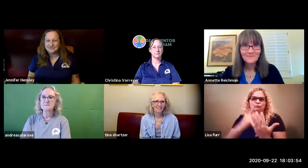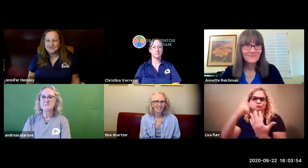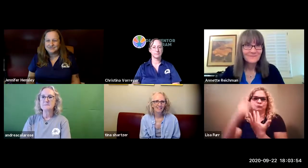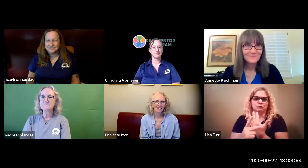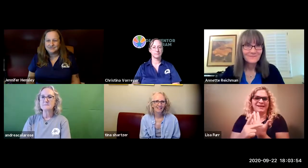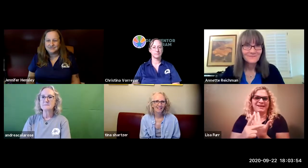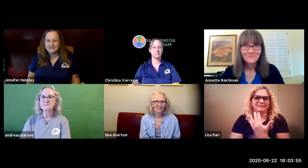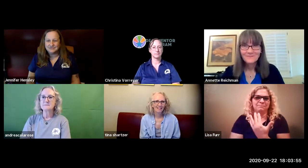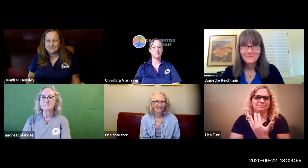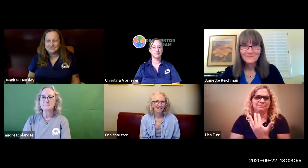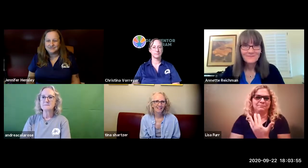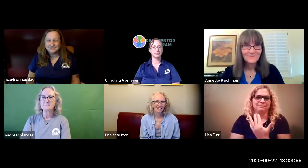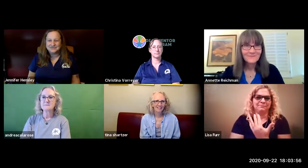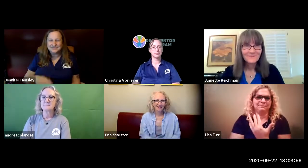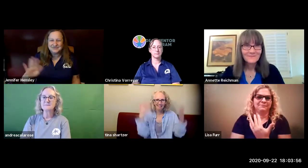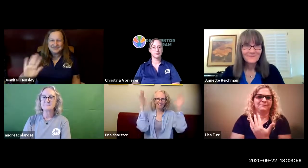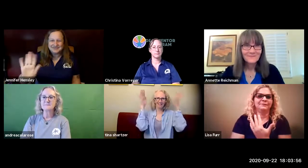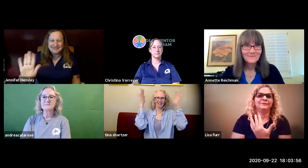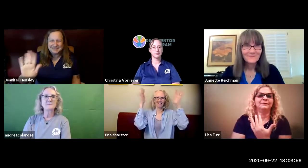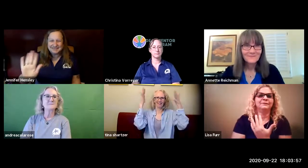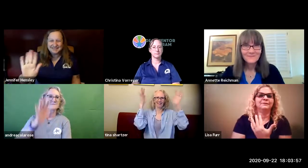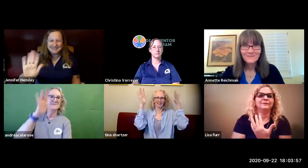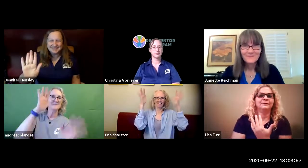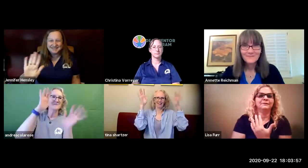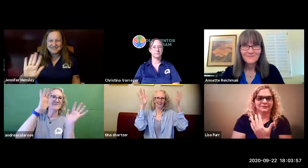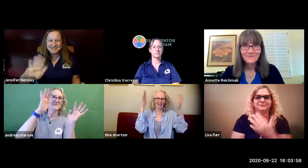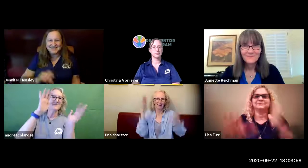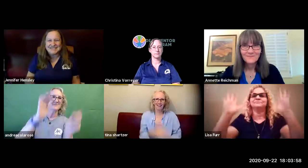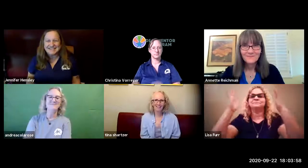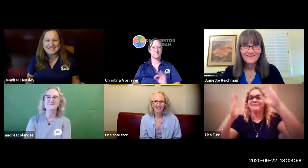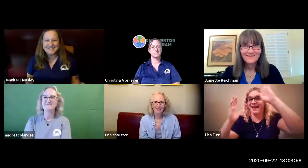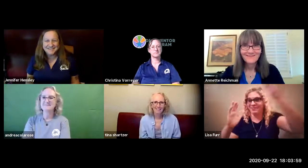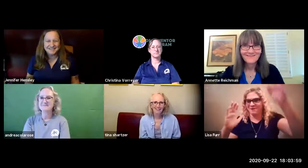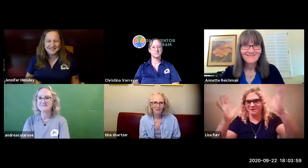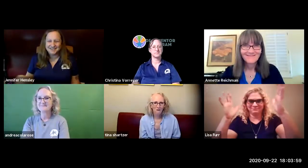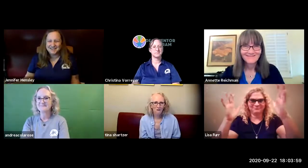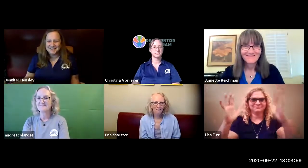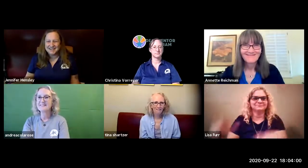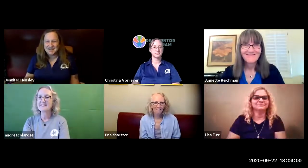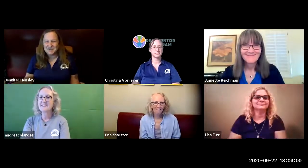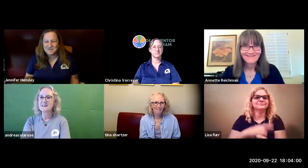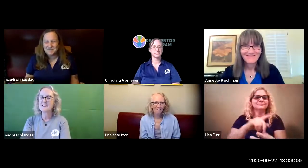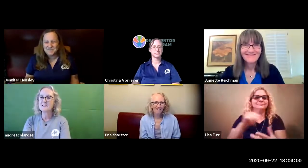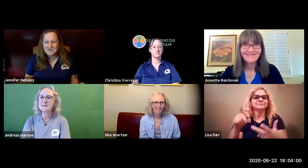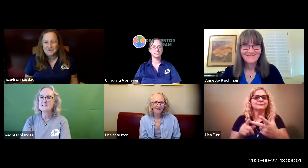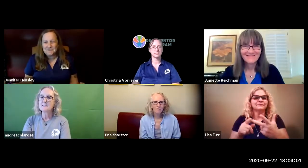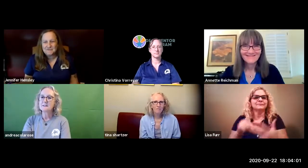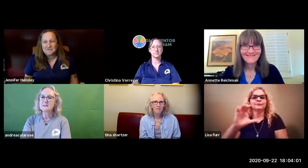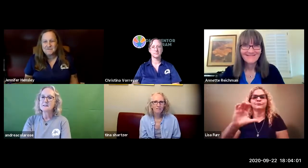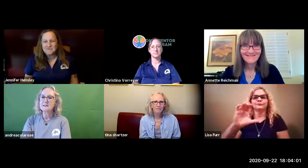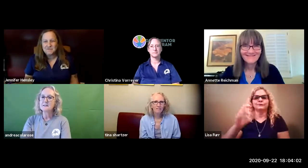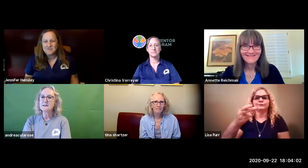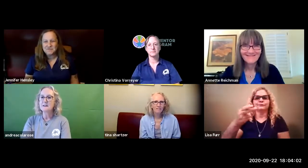director of deaf programs for asdb